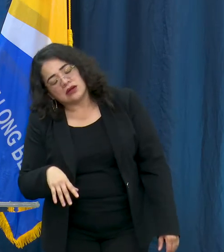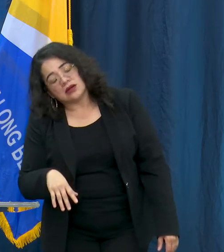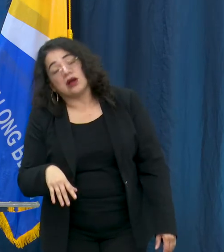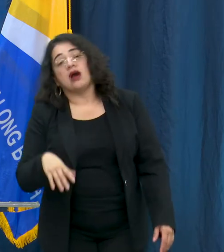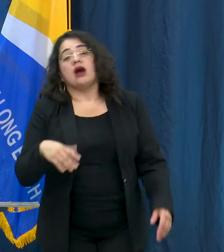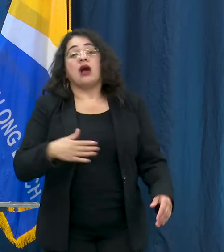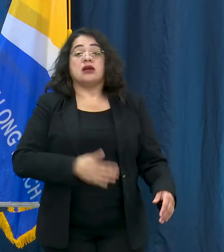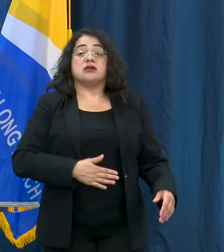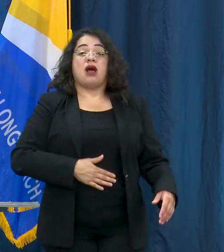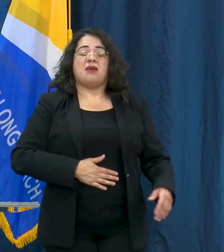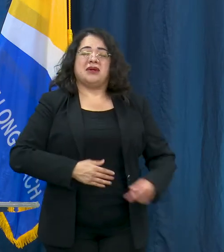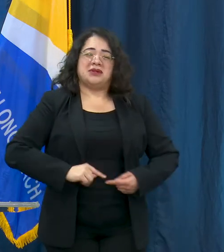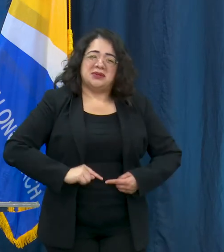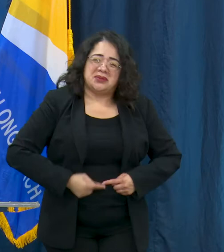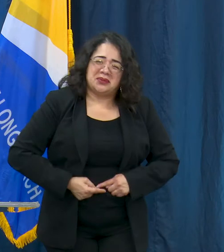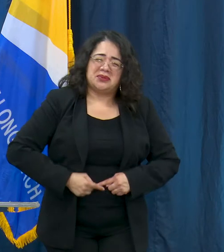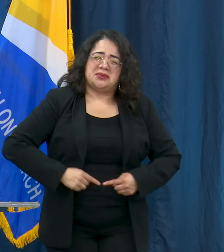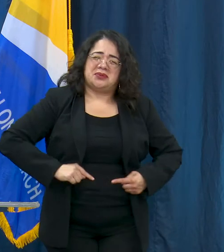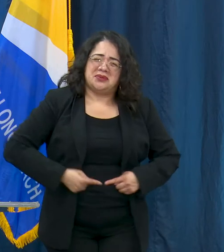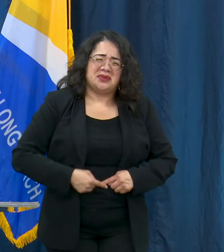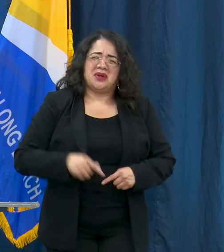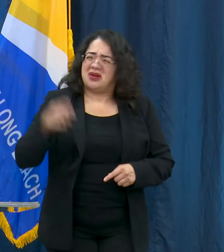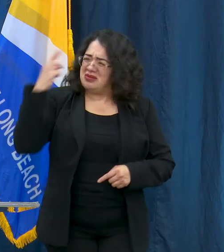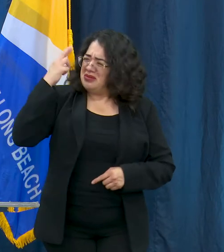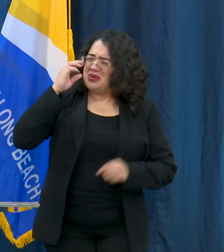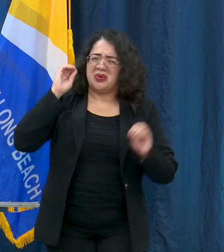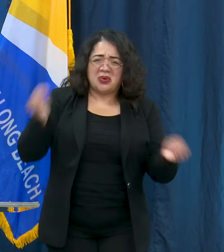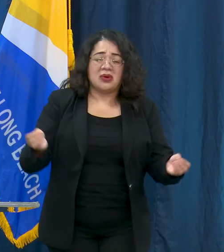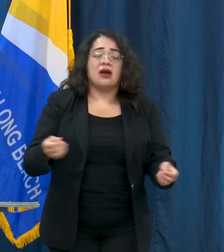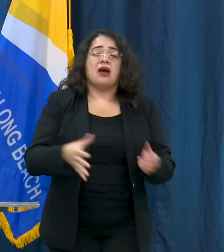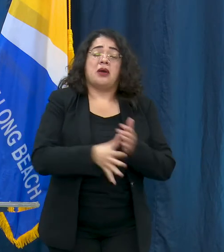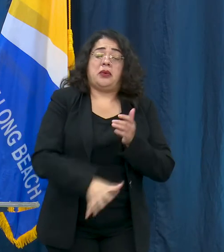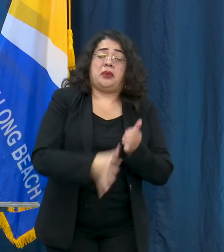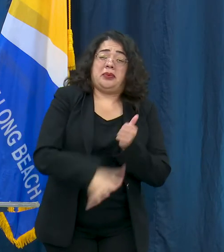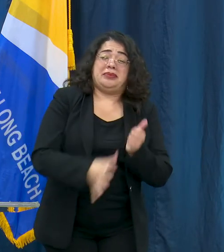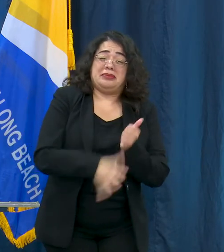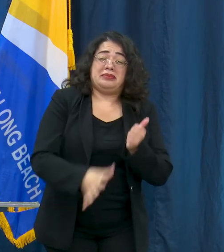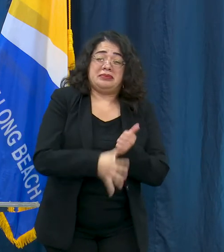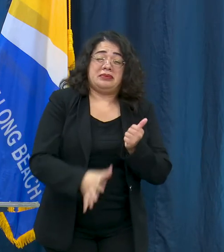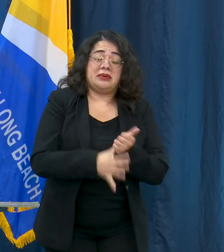explanation, diarrhea, vomiting,